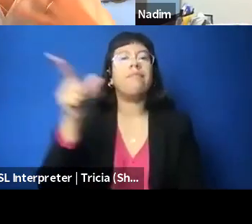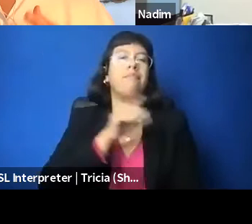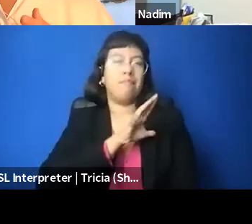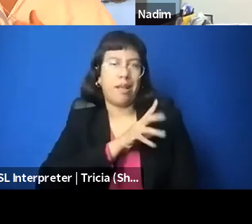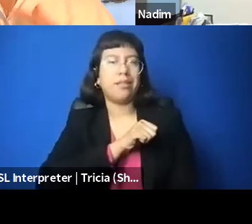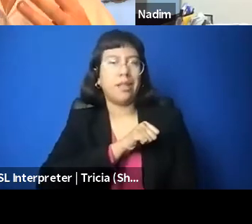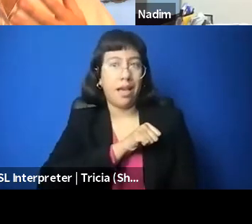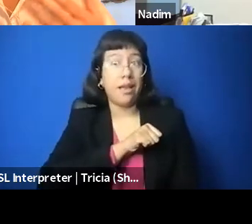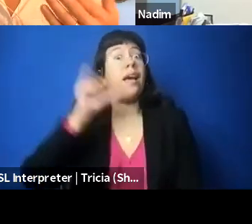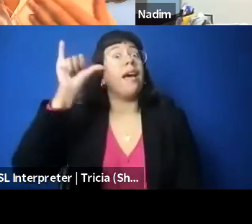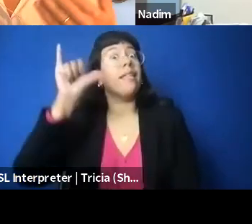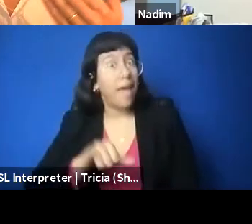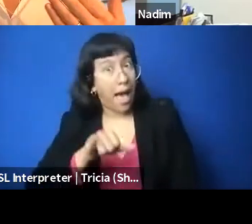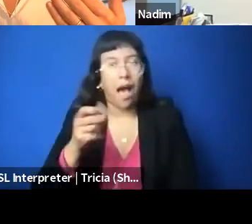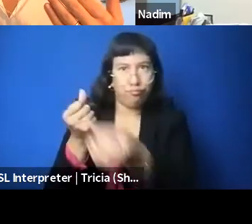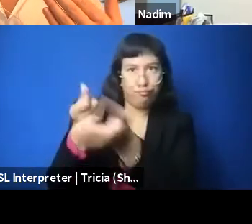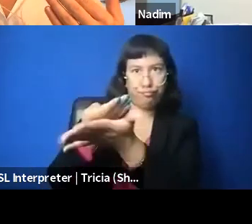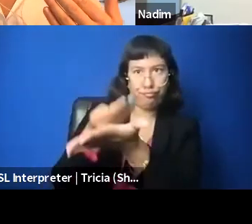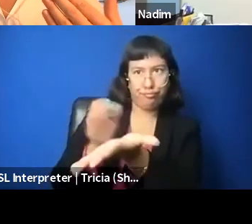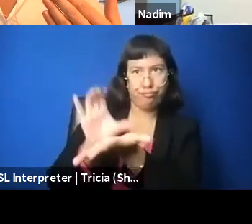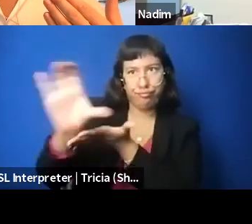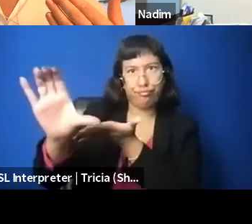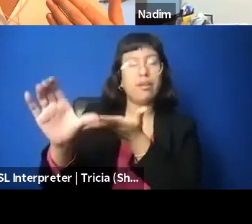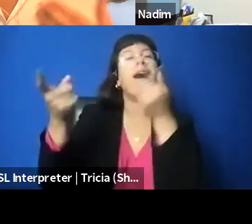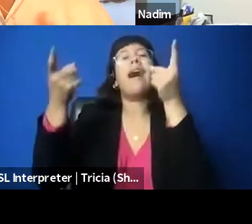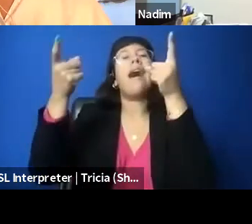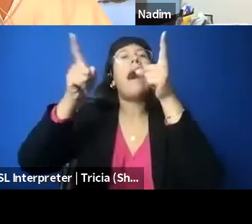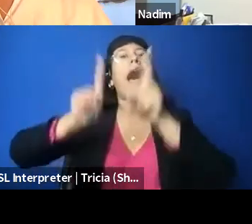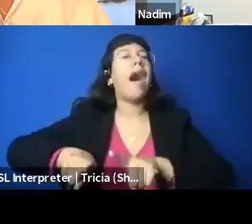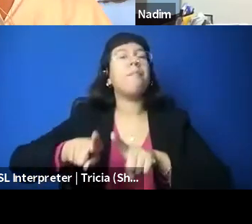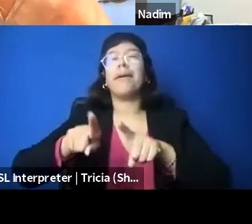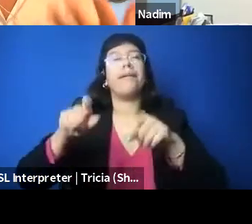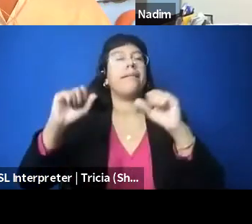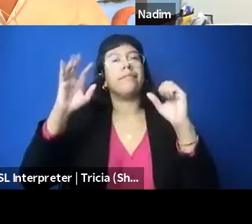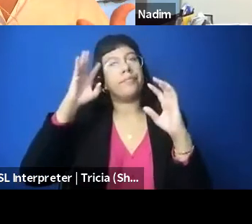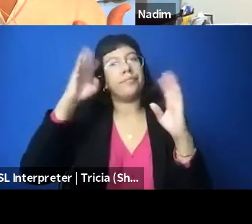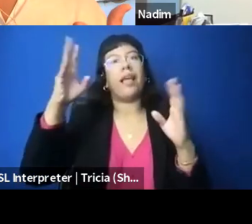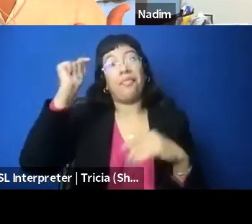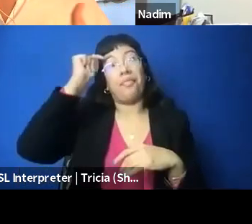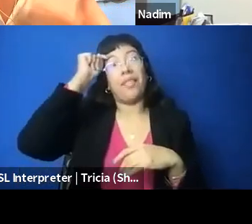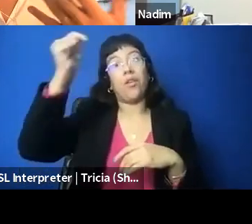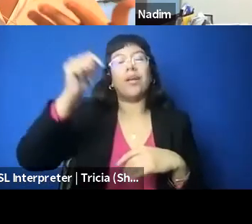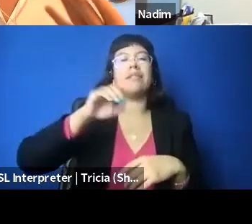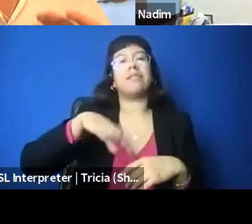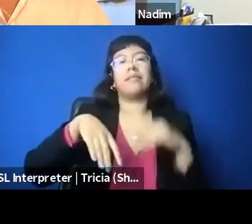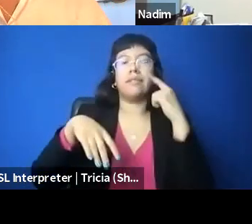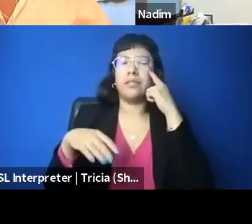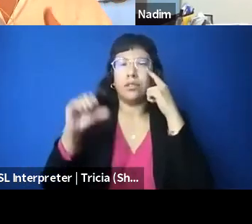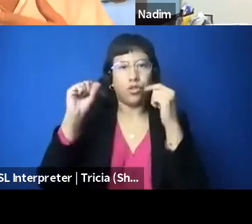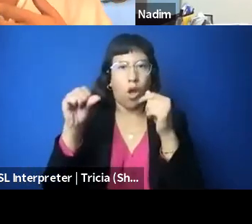through a six degrees of separation theory, they are trying to sort of ping liability for the trees